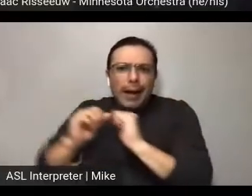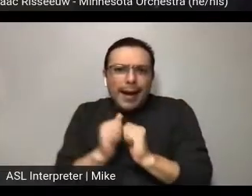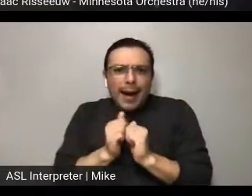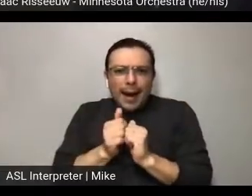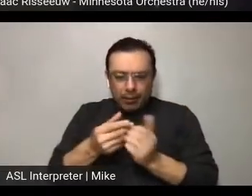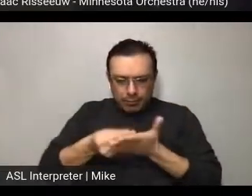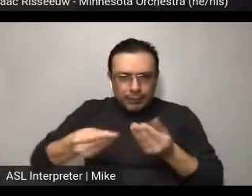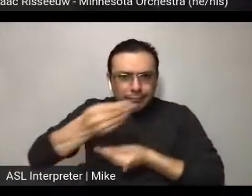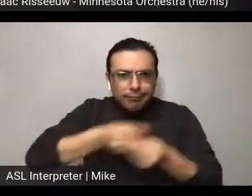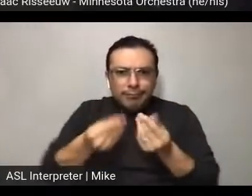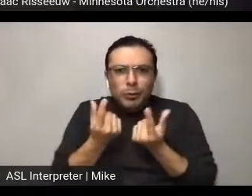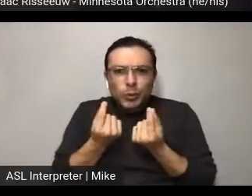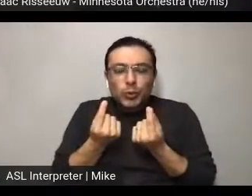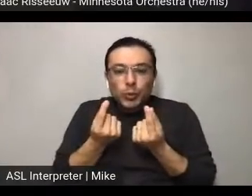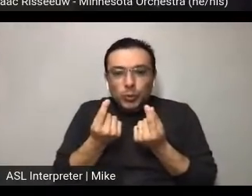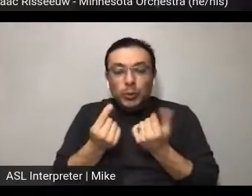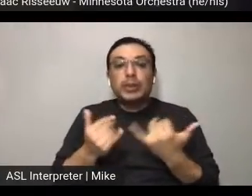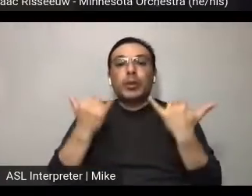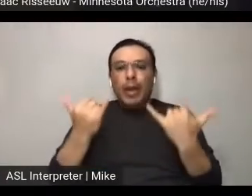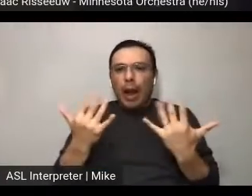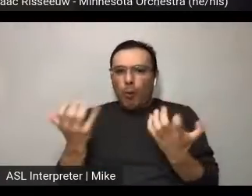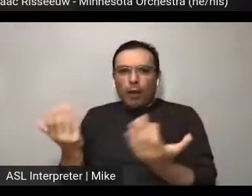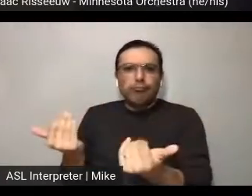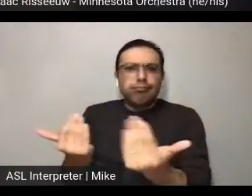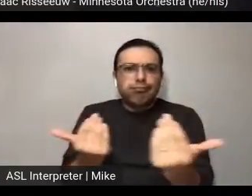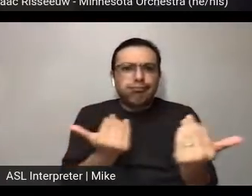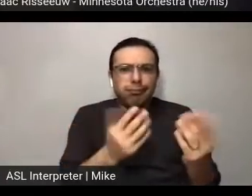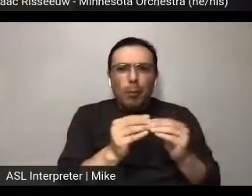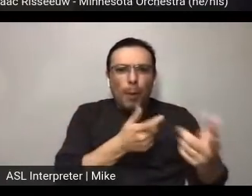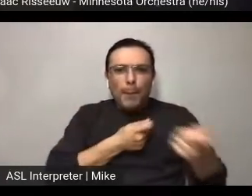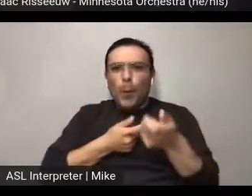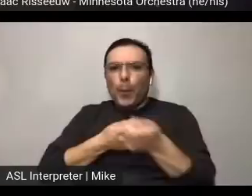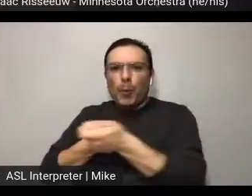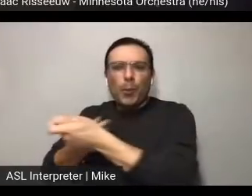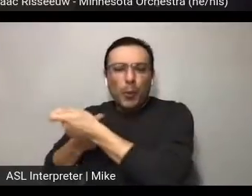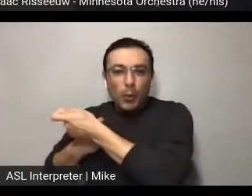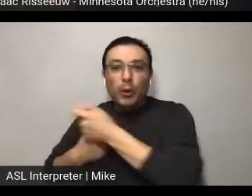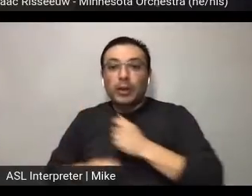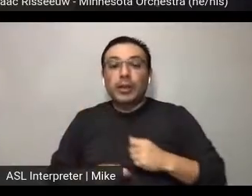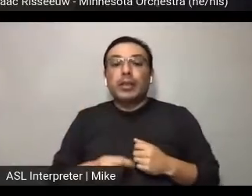I think the first question I want to start with was... around Minnesota,